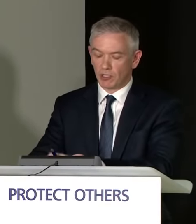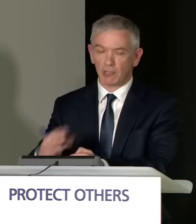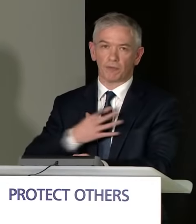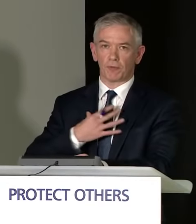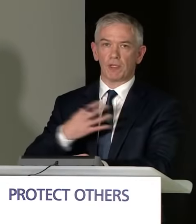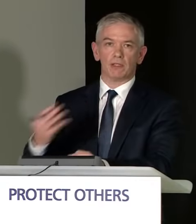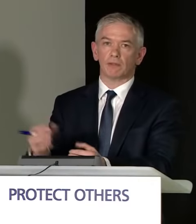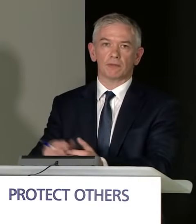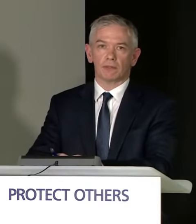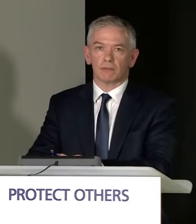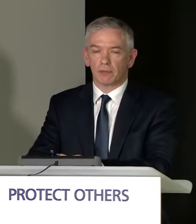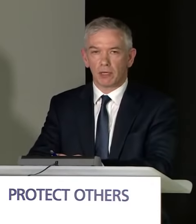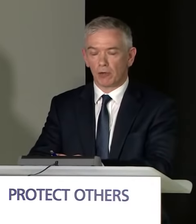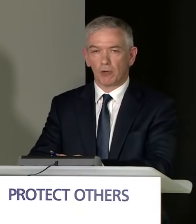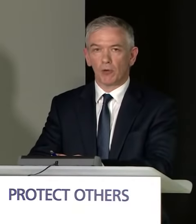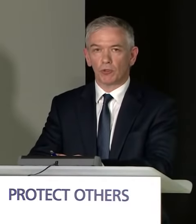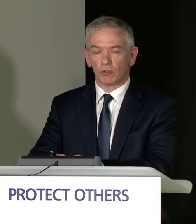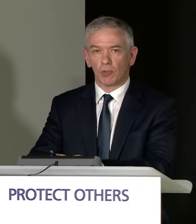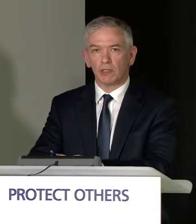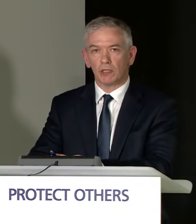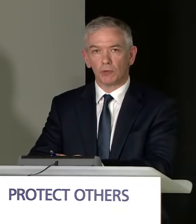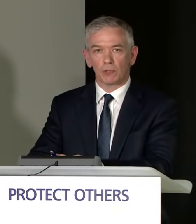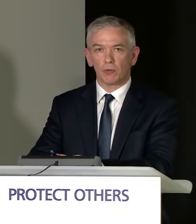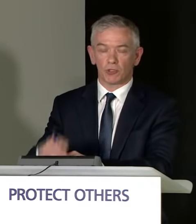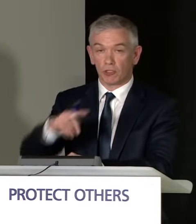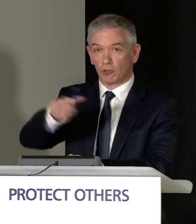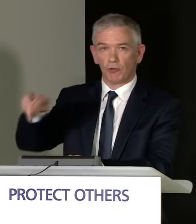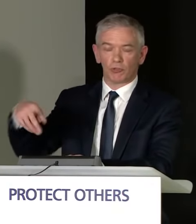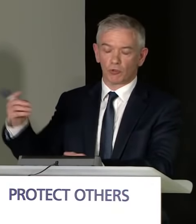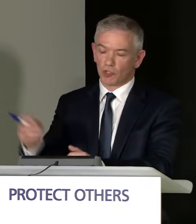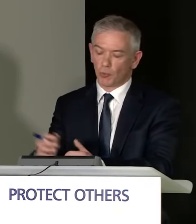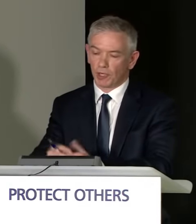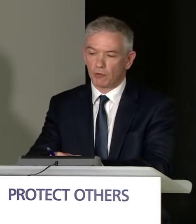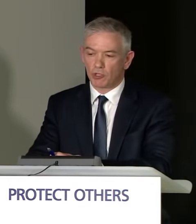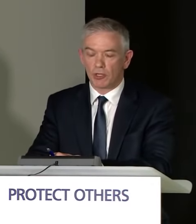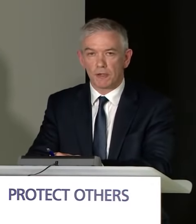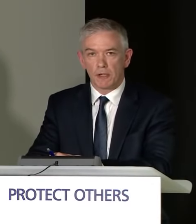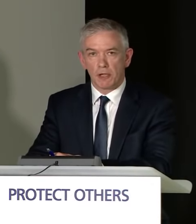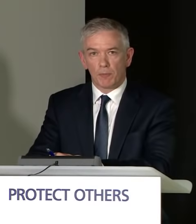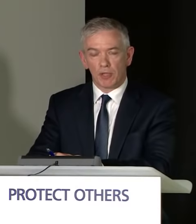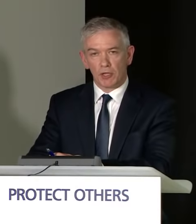certainly for me, I wouldn't go in, I would turn around and go somewhere else.